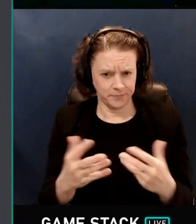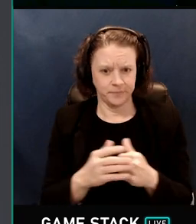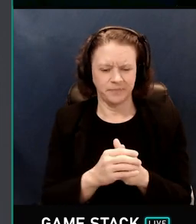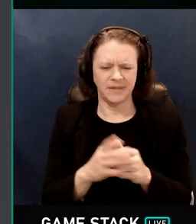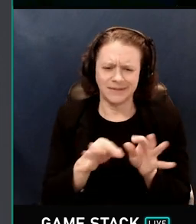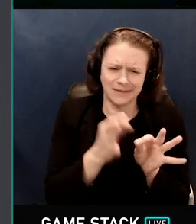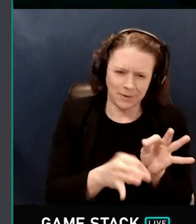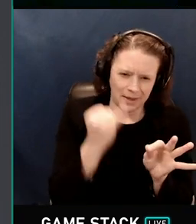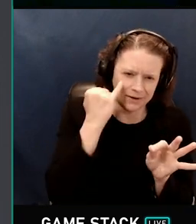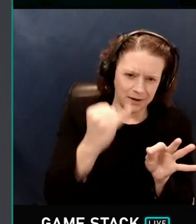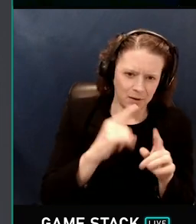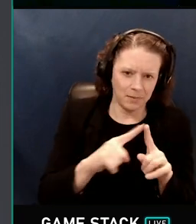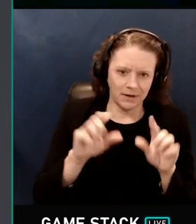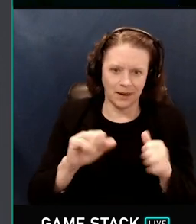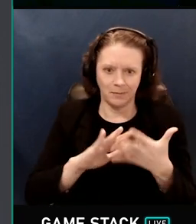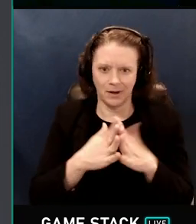but it can get complicated quickly.